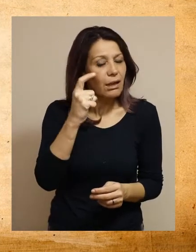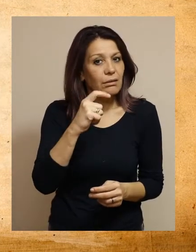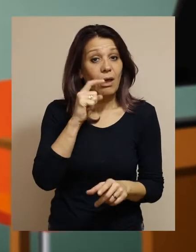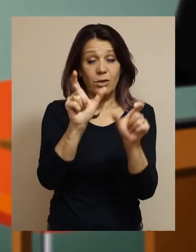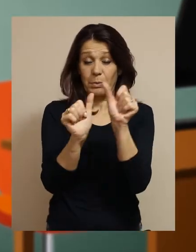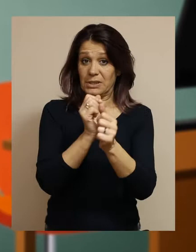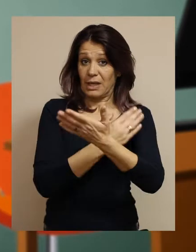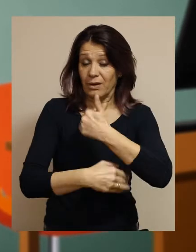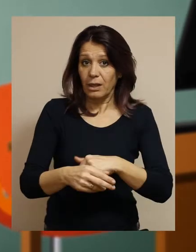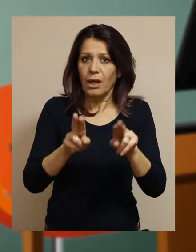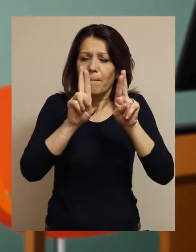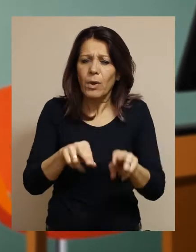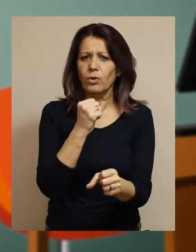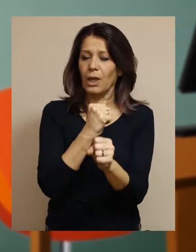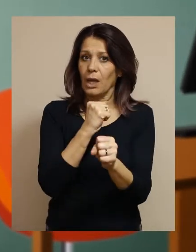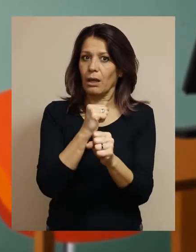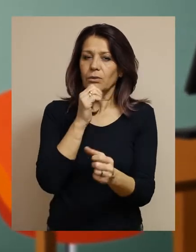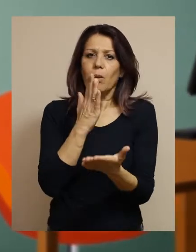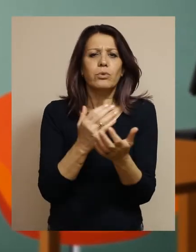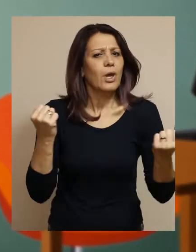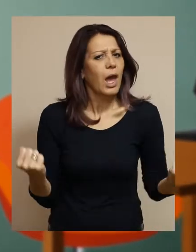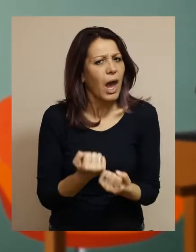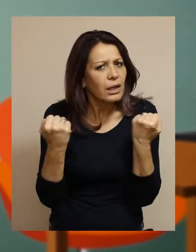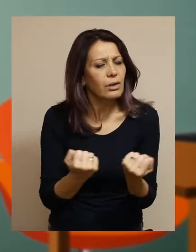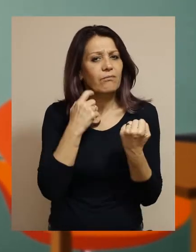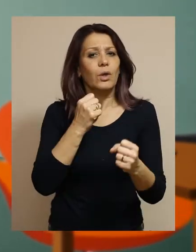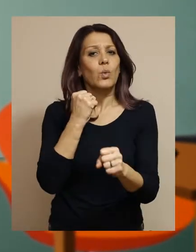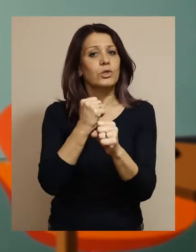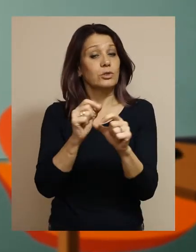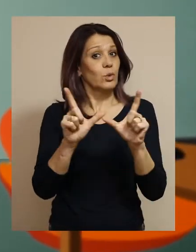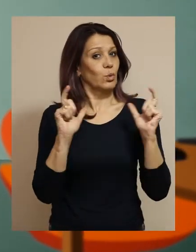Persons with disabilities can work and be active members of society.